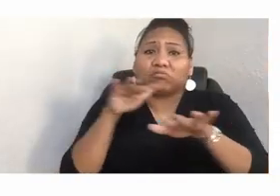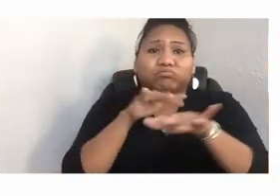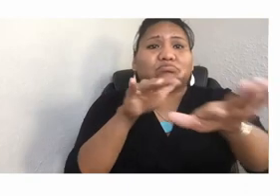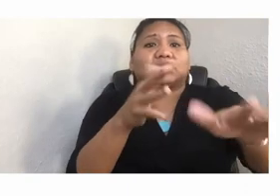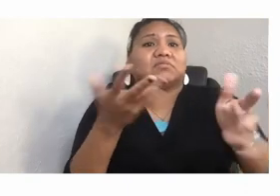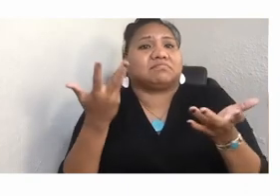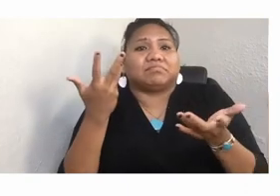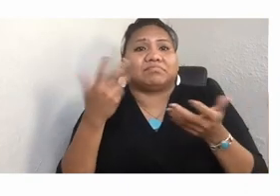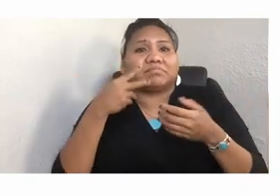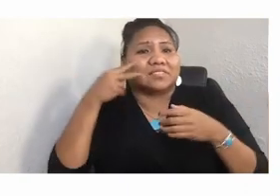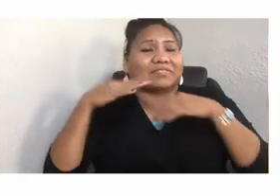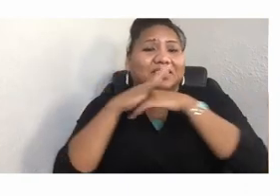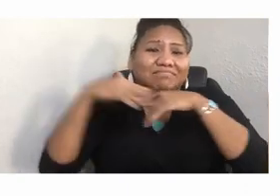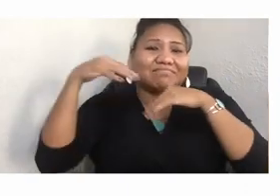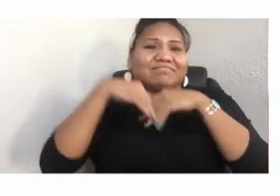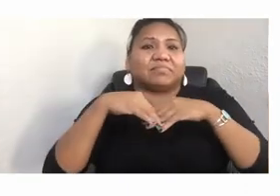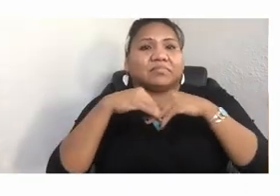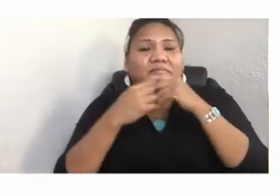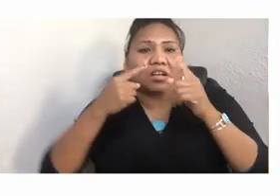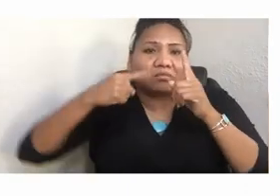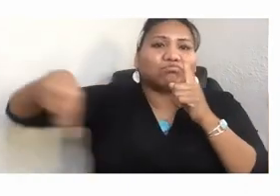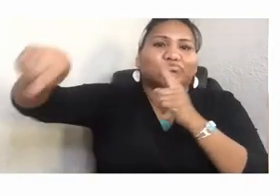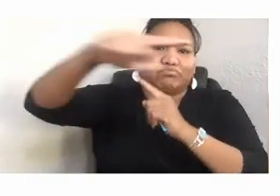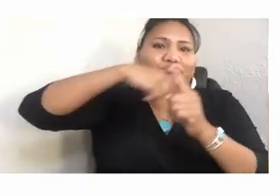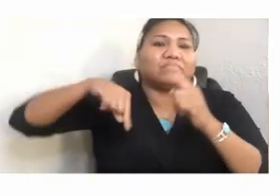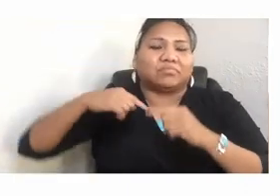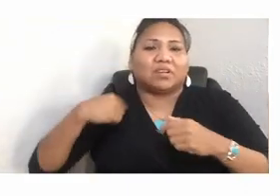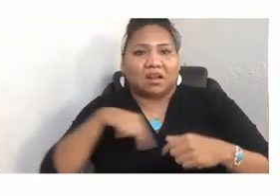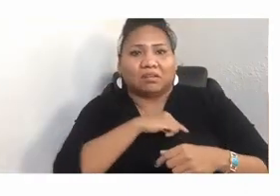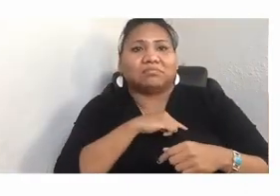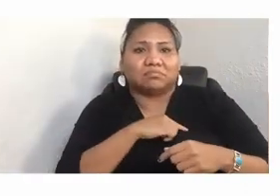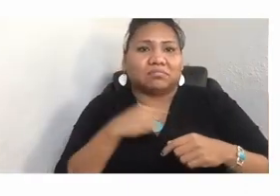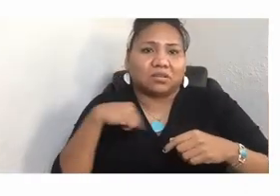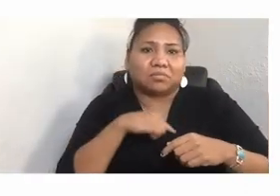And it's up to us to listen, see, learn, engage, and become